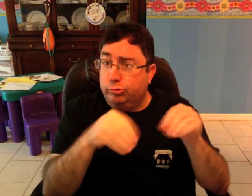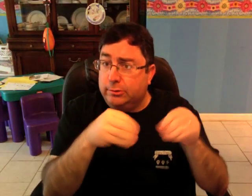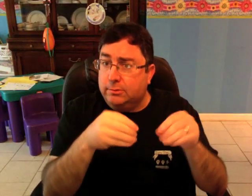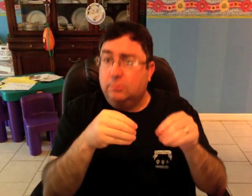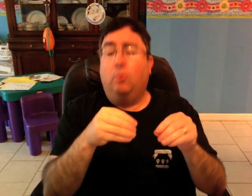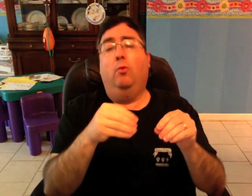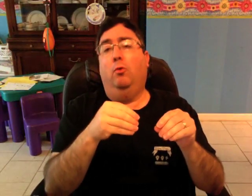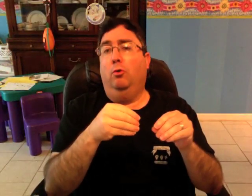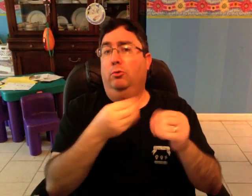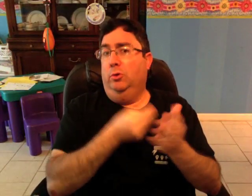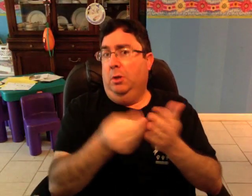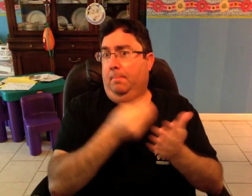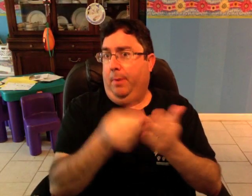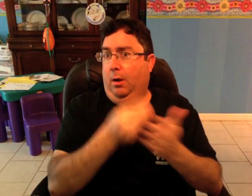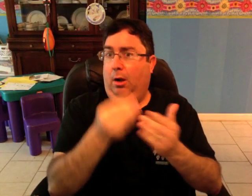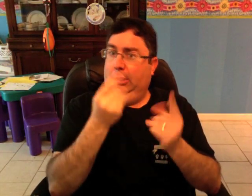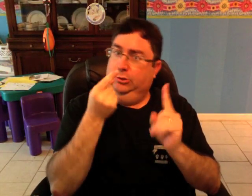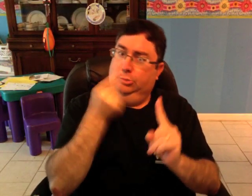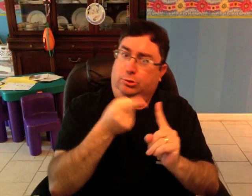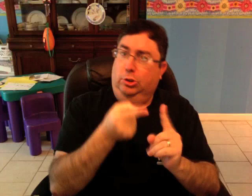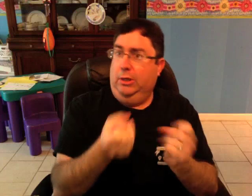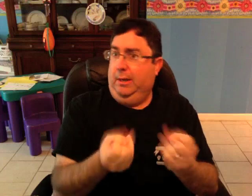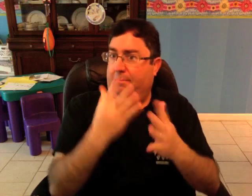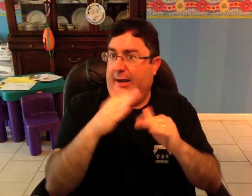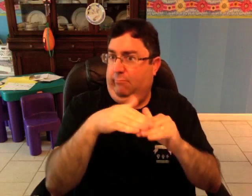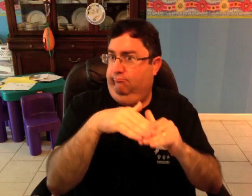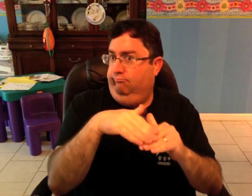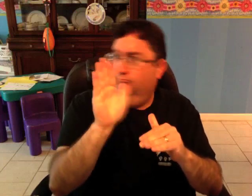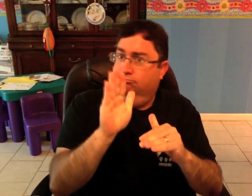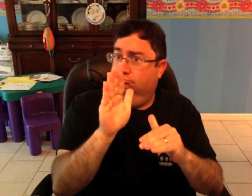It's like when you go to the grocery store and buy over a certain amount,